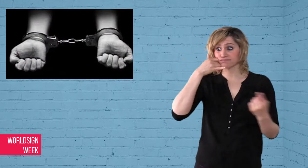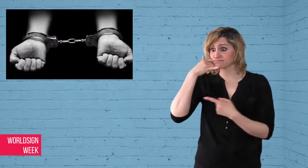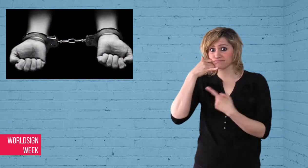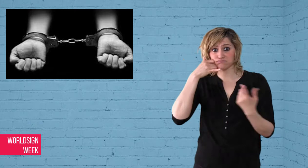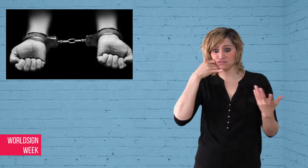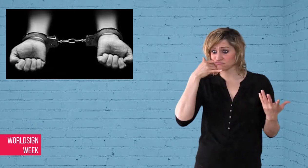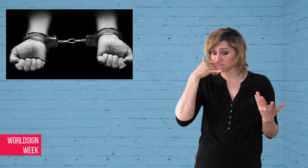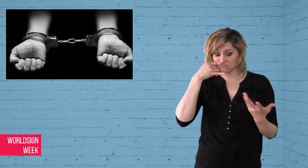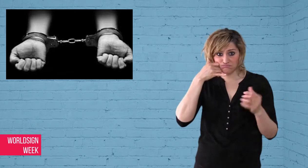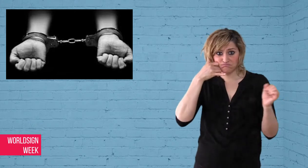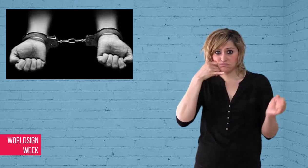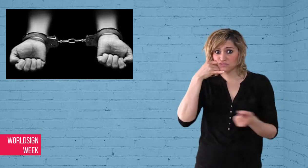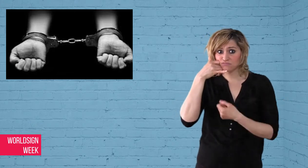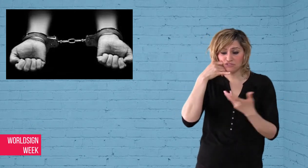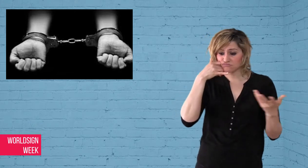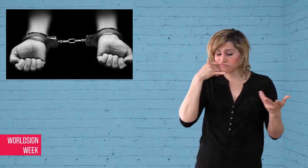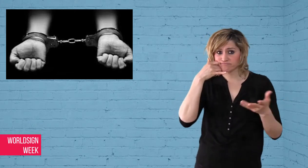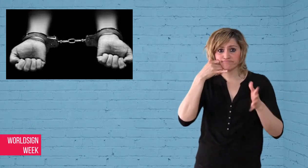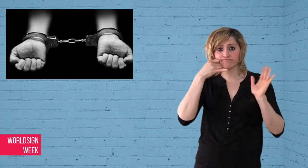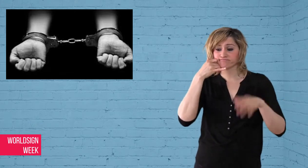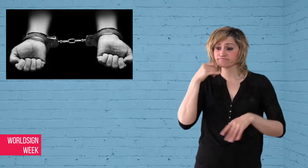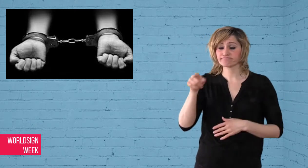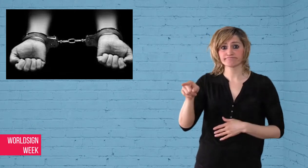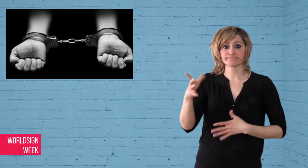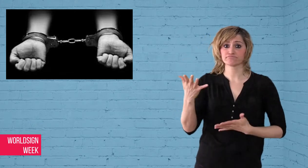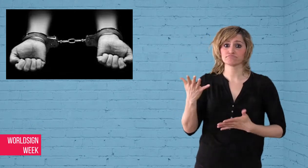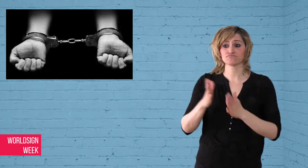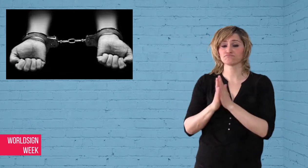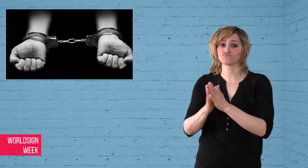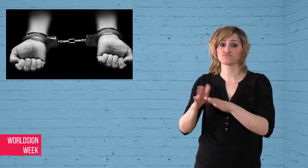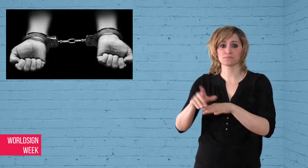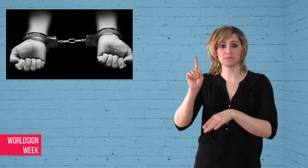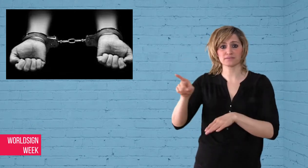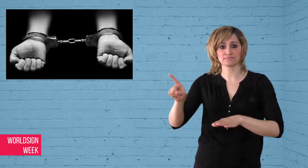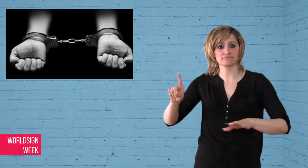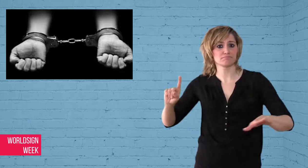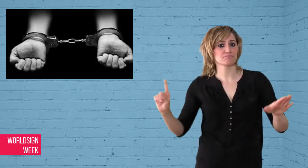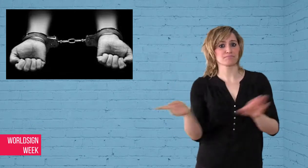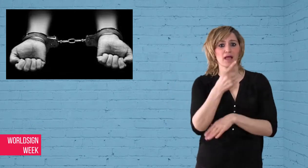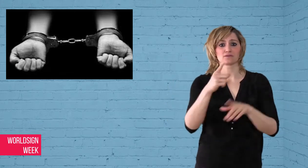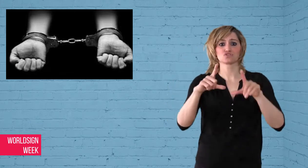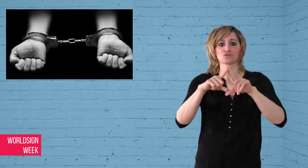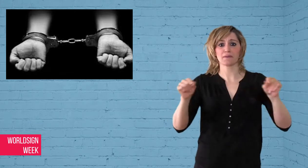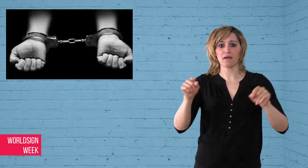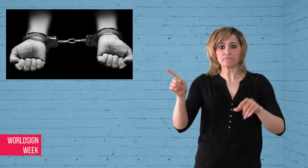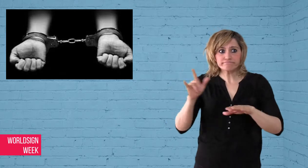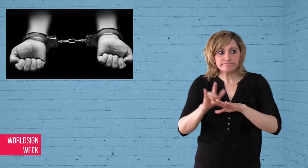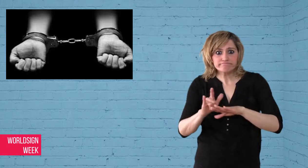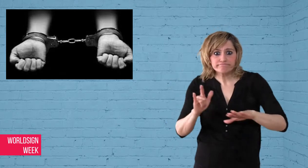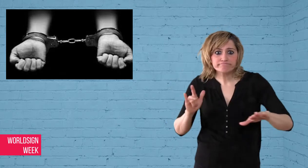hear. She was then sent back to Japan